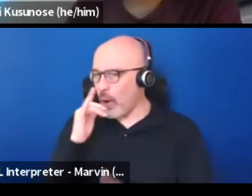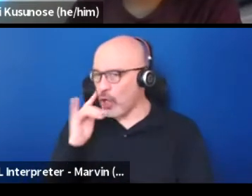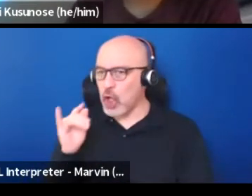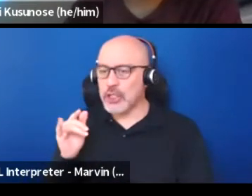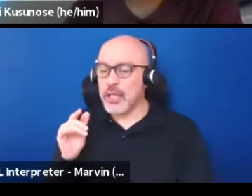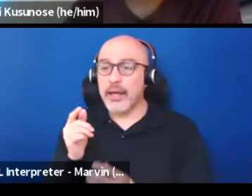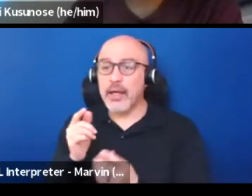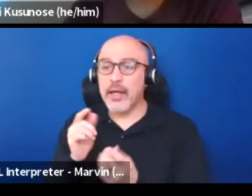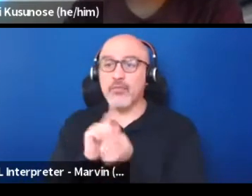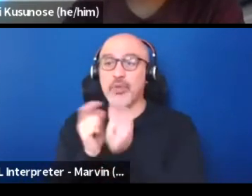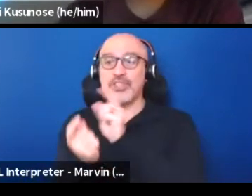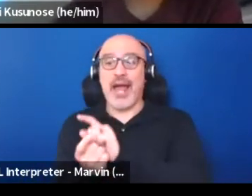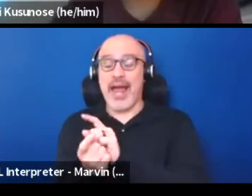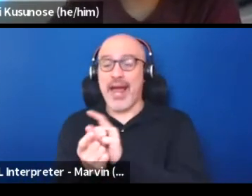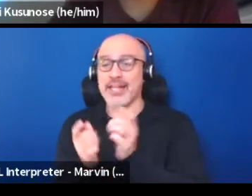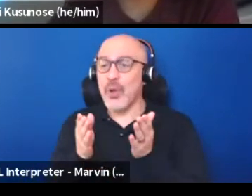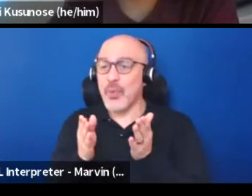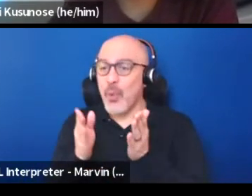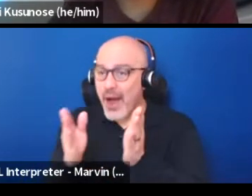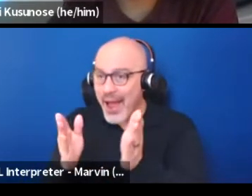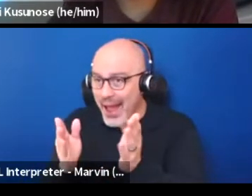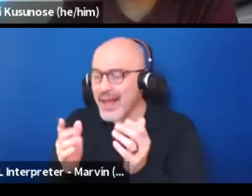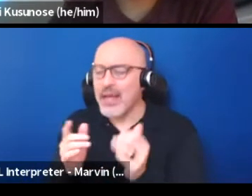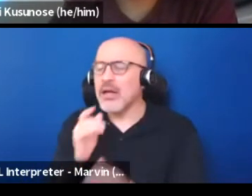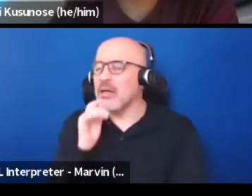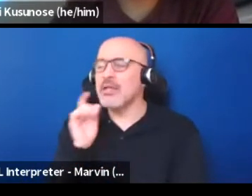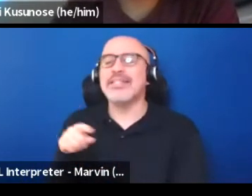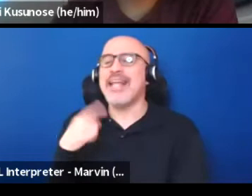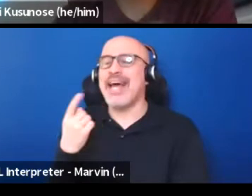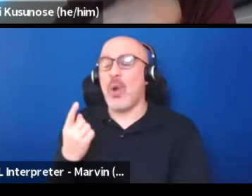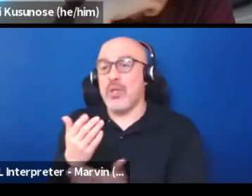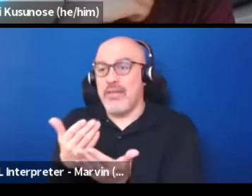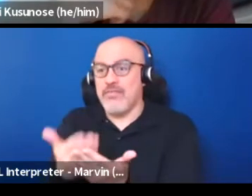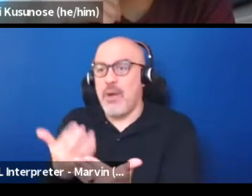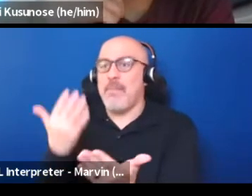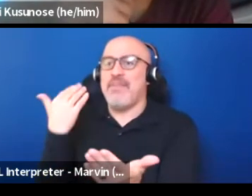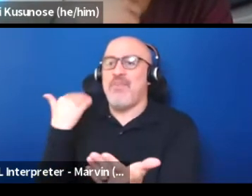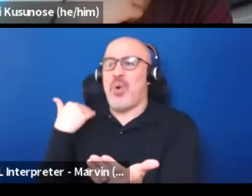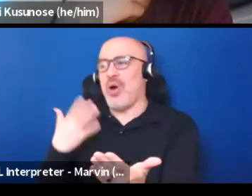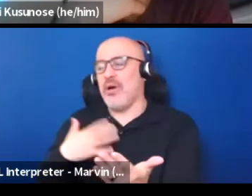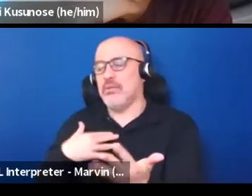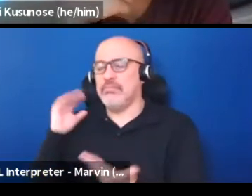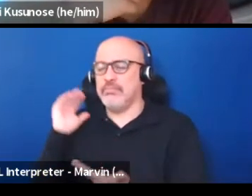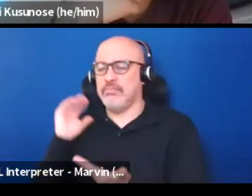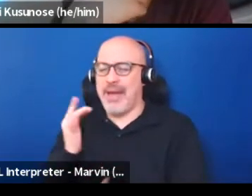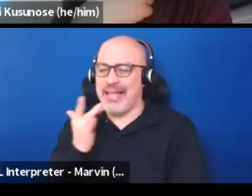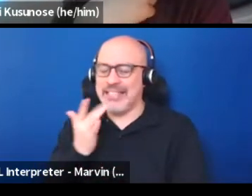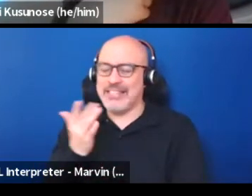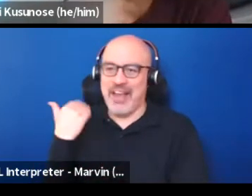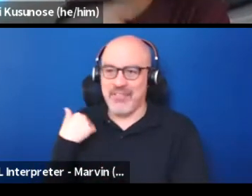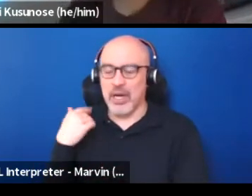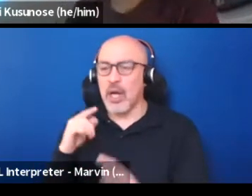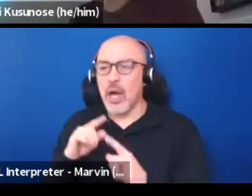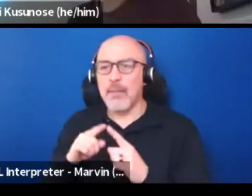especially, not just from the enlightenment period, was my least favorite period, but just in decolonization throughout.